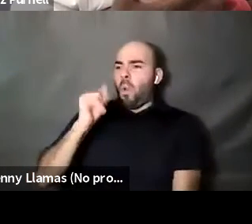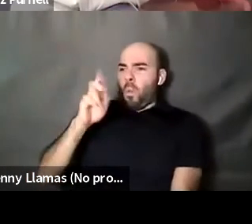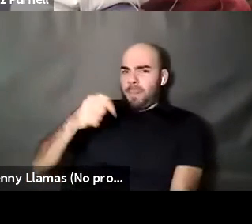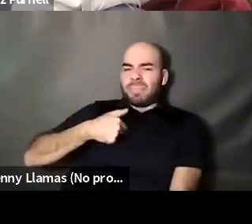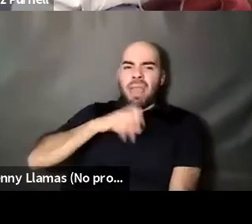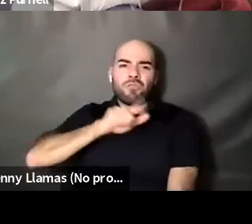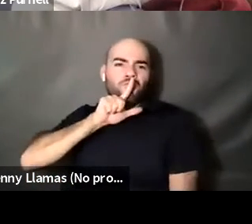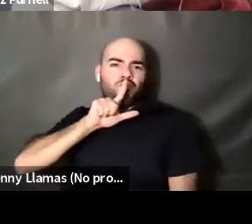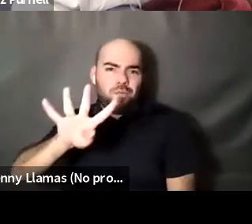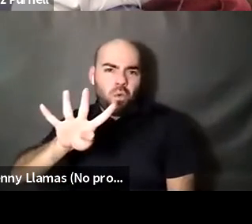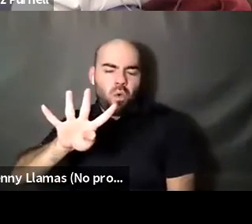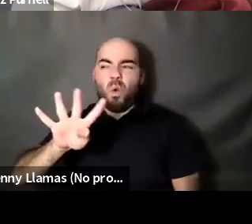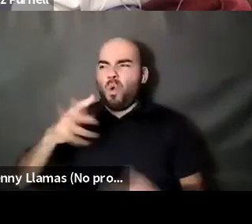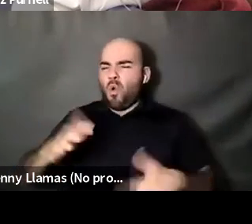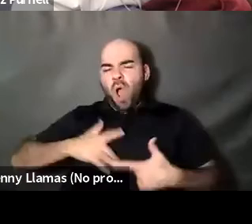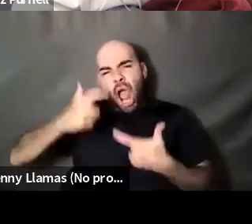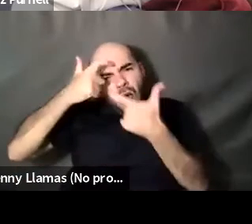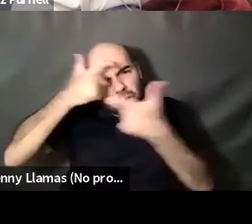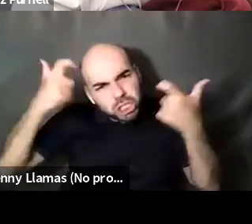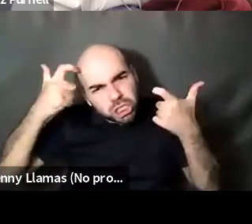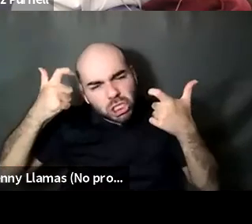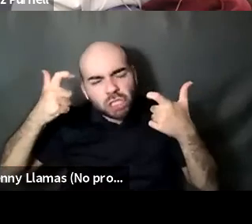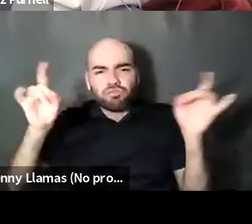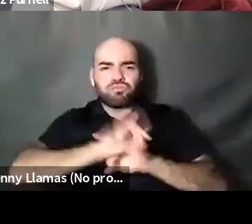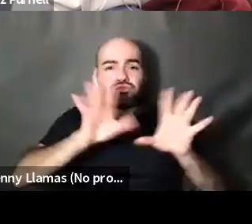Kokumo: It's the greatest trauma, but it's also the greatest trials because that was the play party that world.